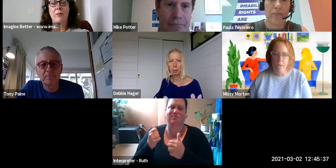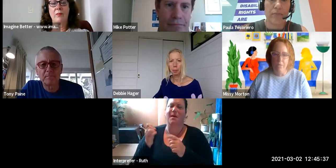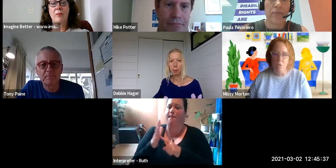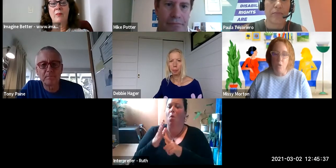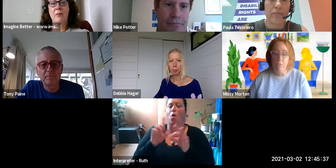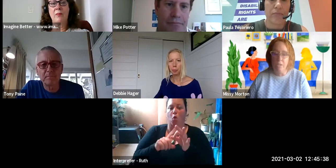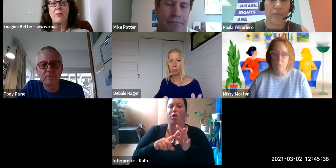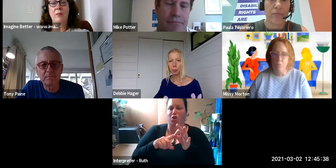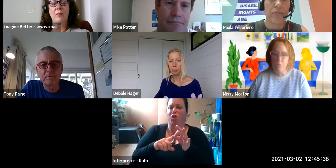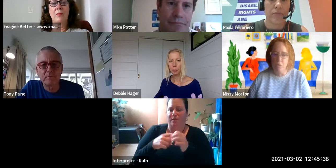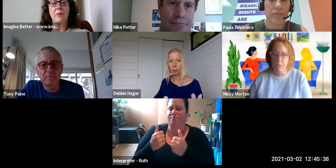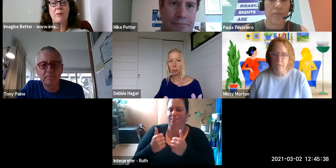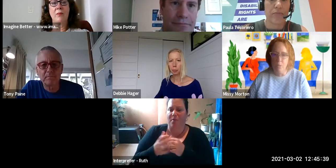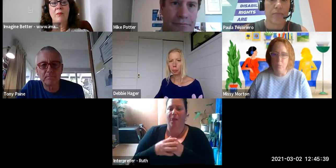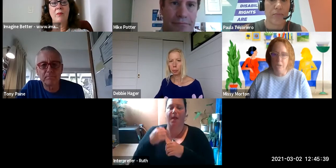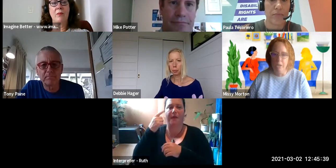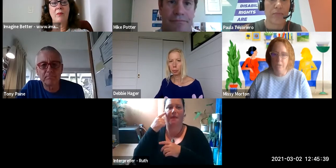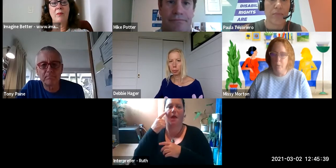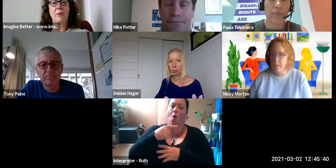I think all of us have referred to it in some way or another.